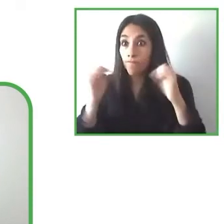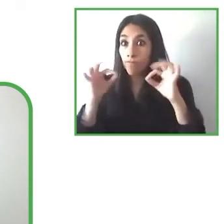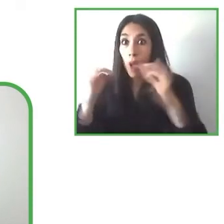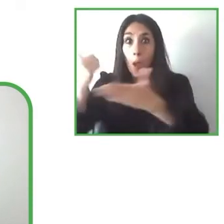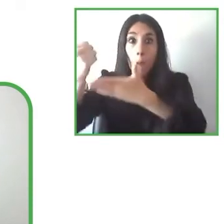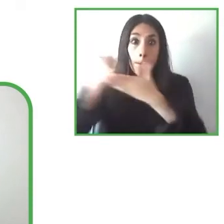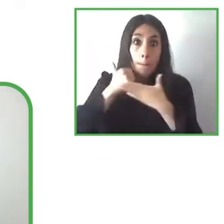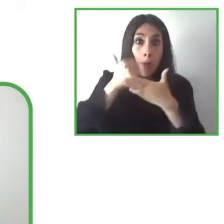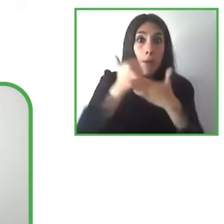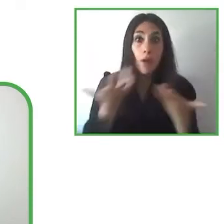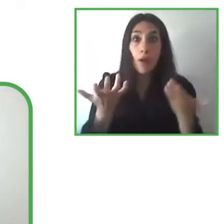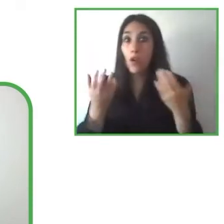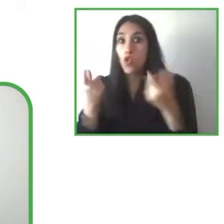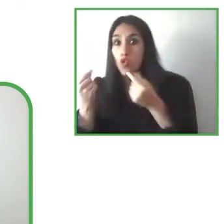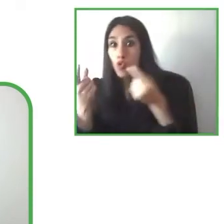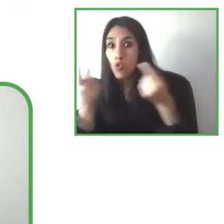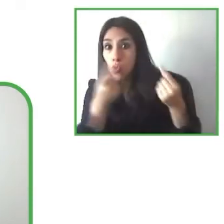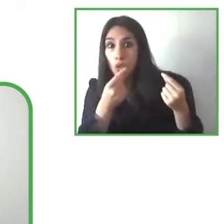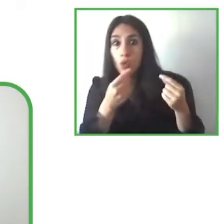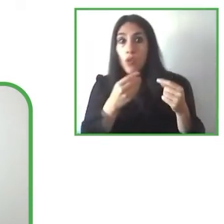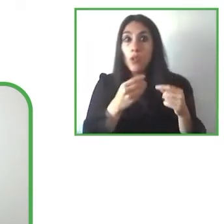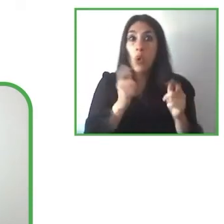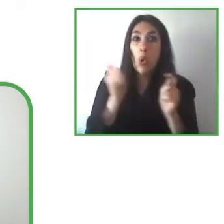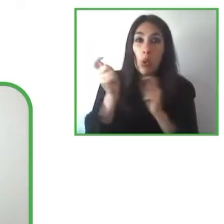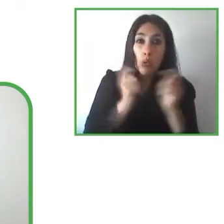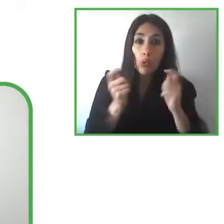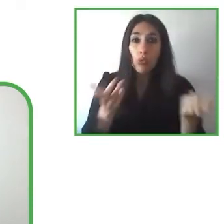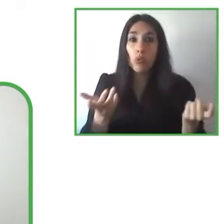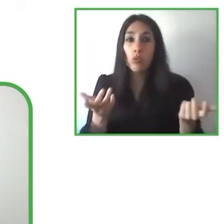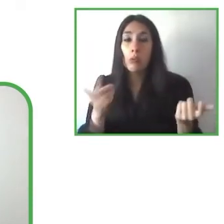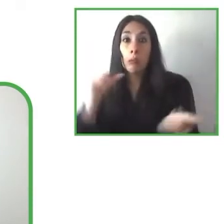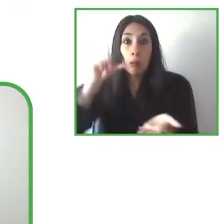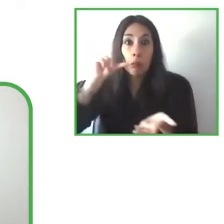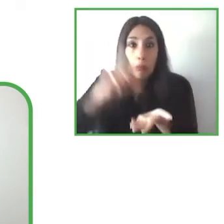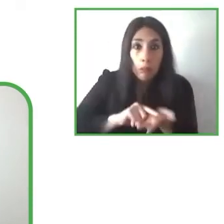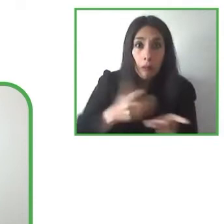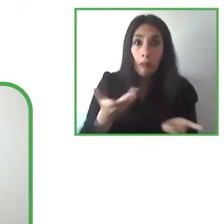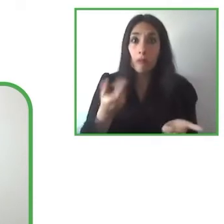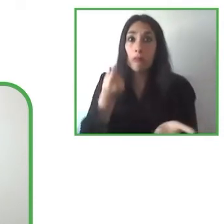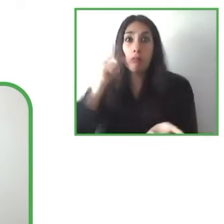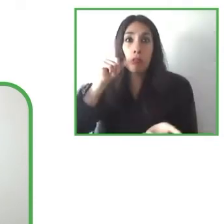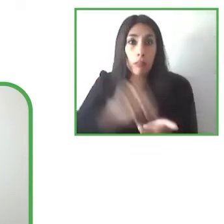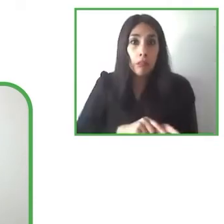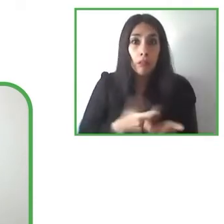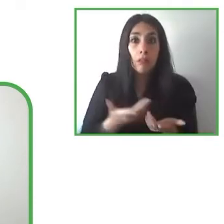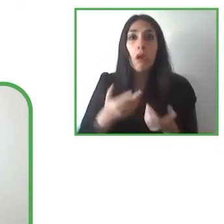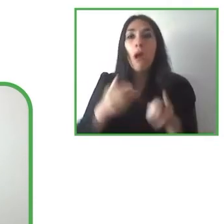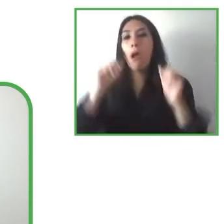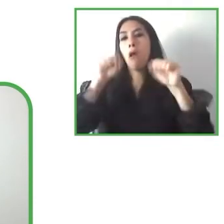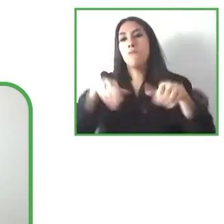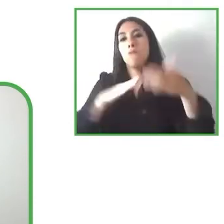income. Now maybe to the second question so this is something very interesting. Our